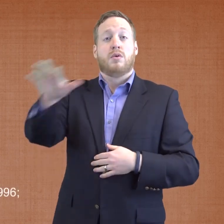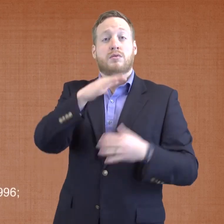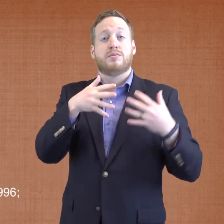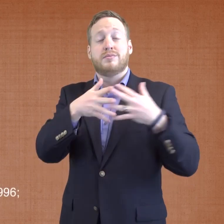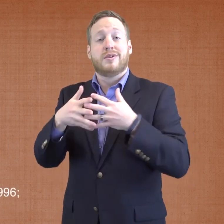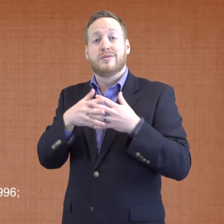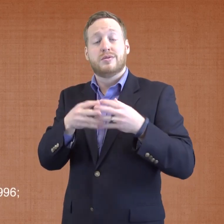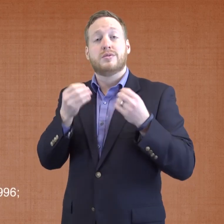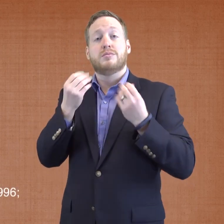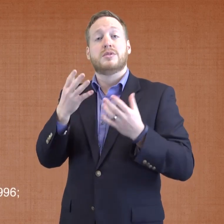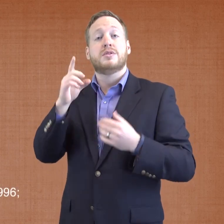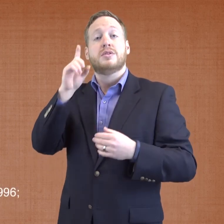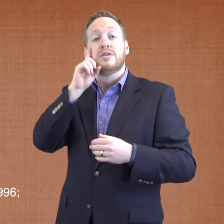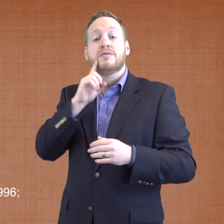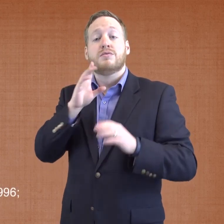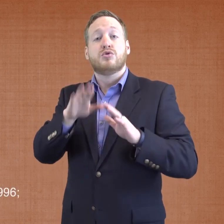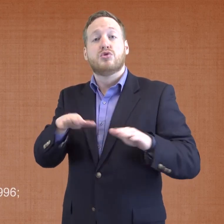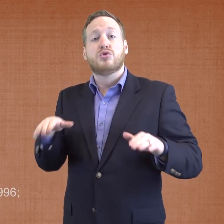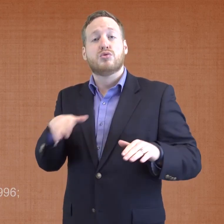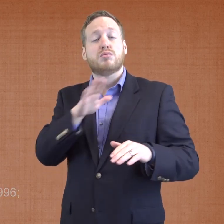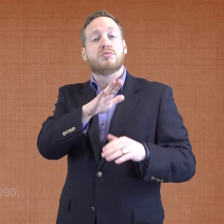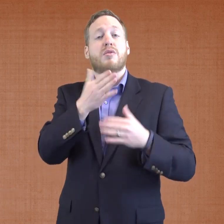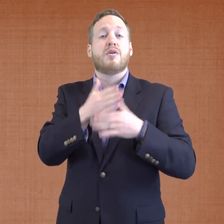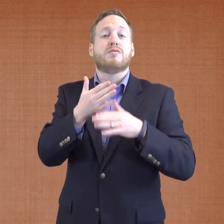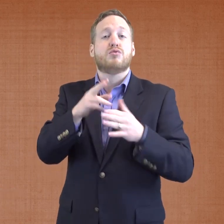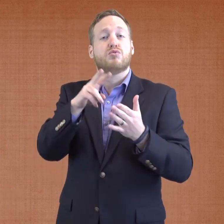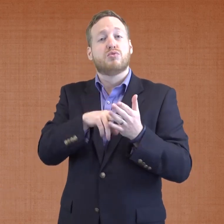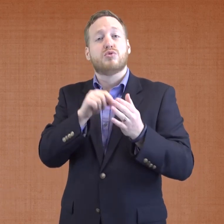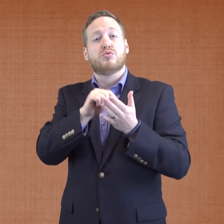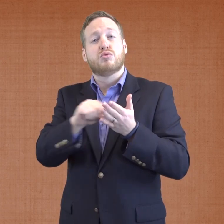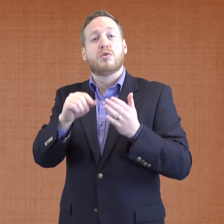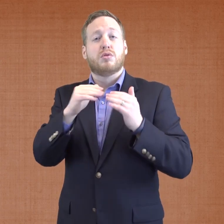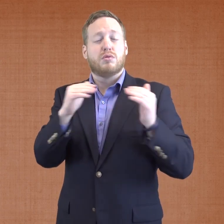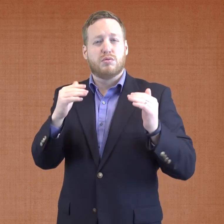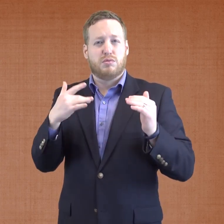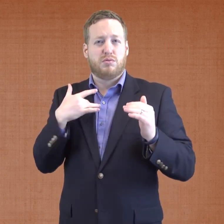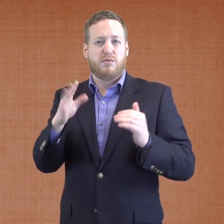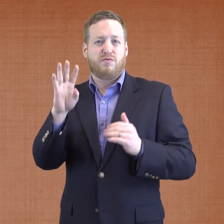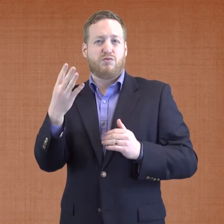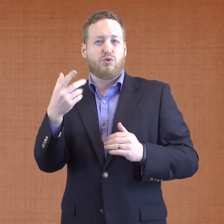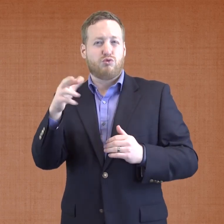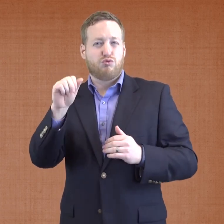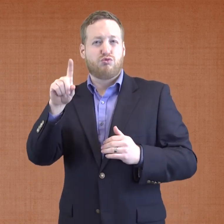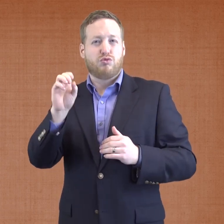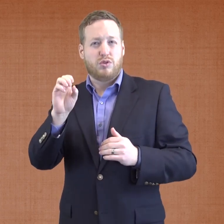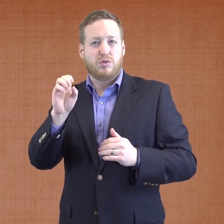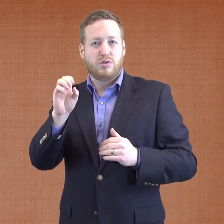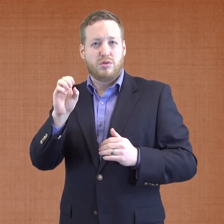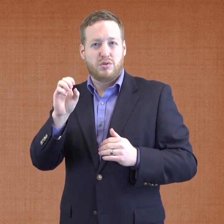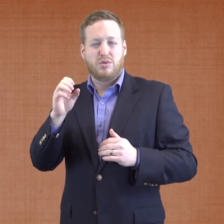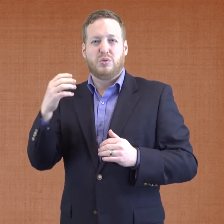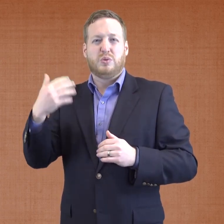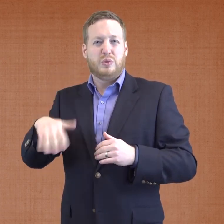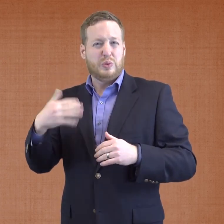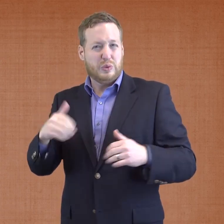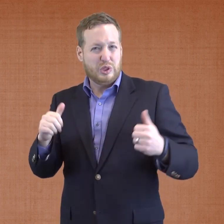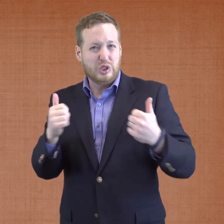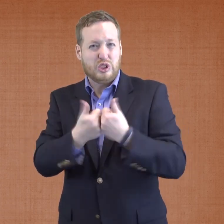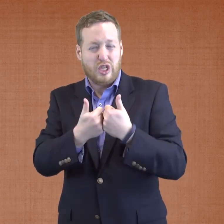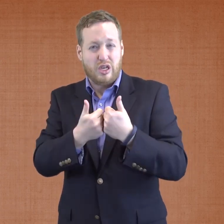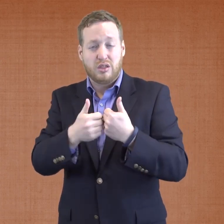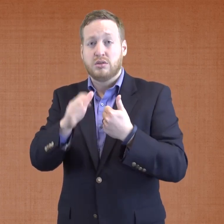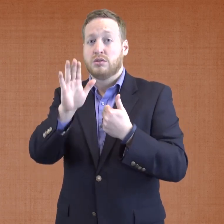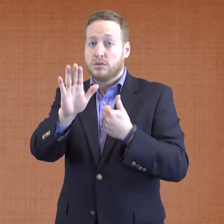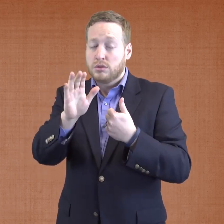Nationally, Deaf children on average have a 4th grade reading level, which is a challenging issue to address.